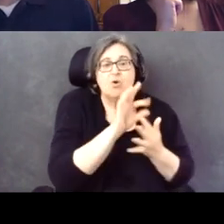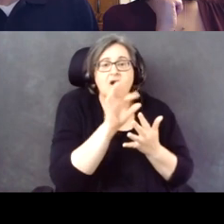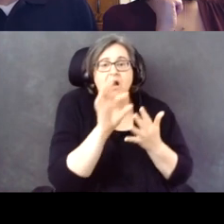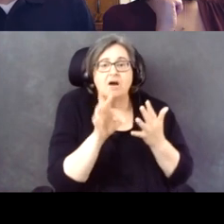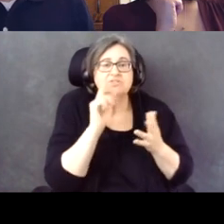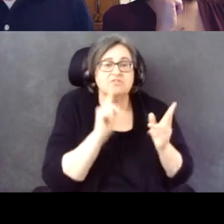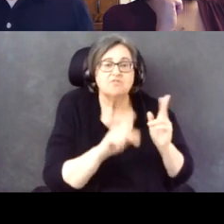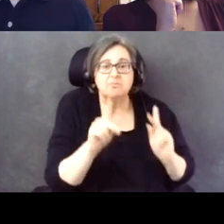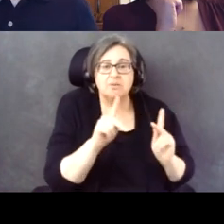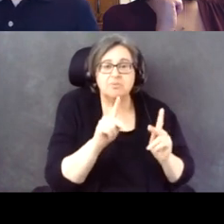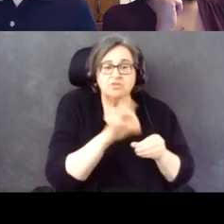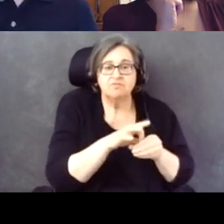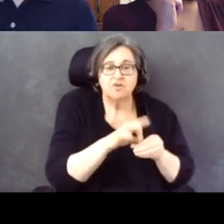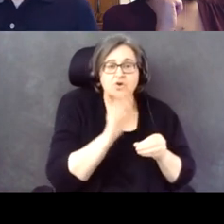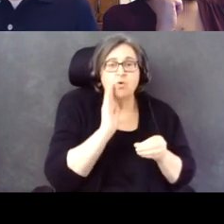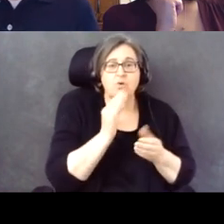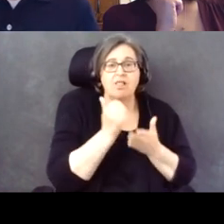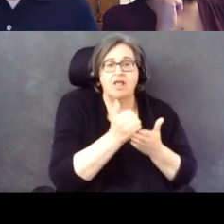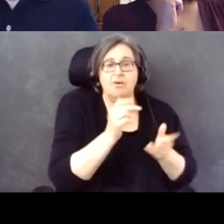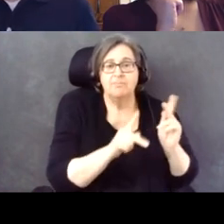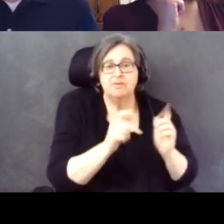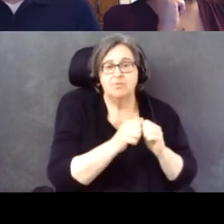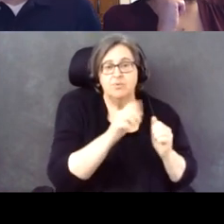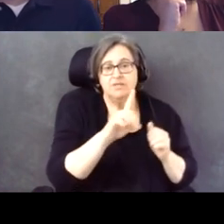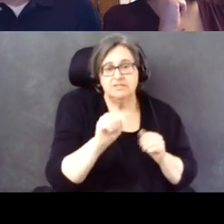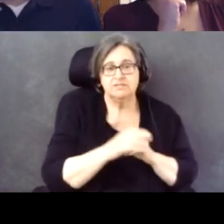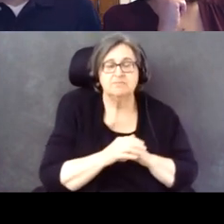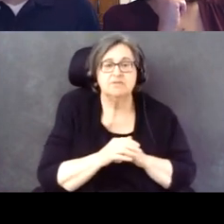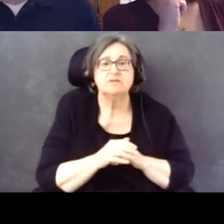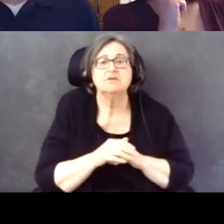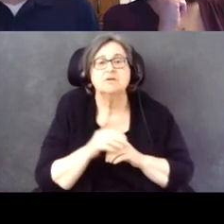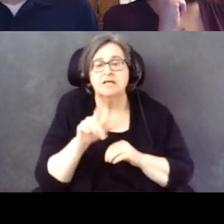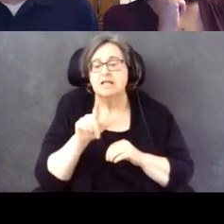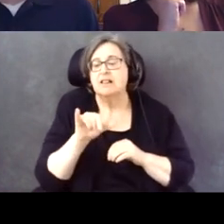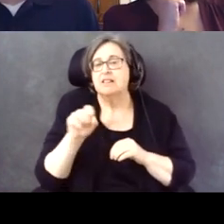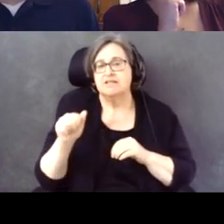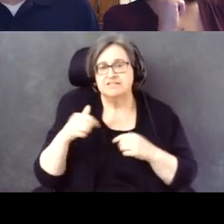This is a point Lisa and I made when people talked to us about this.